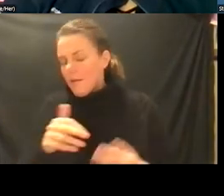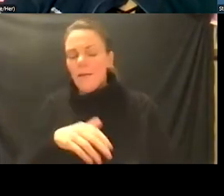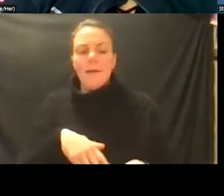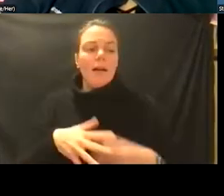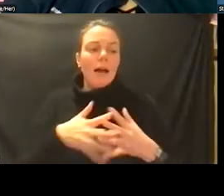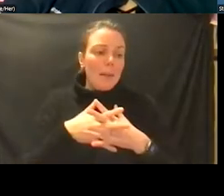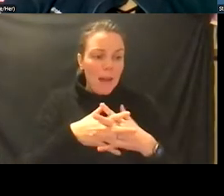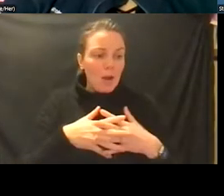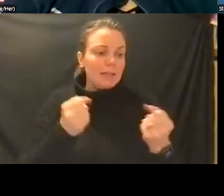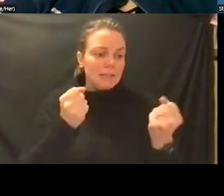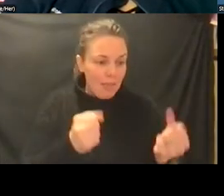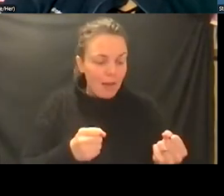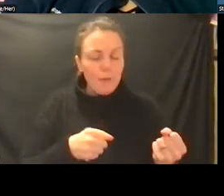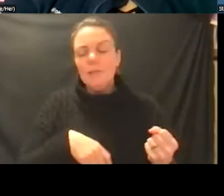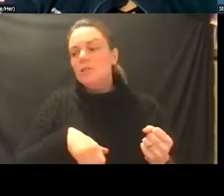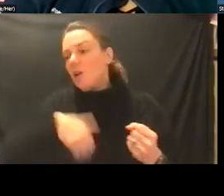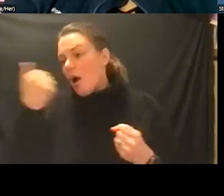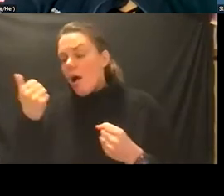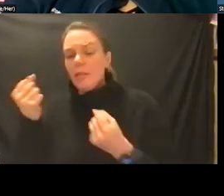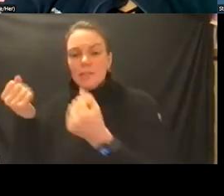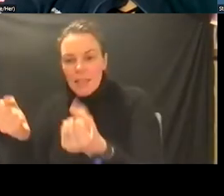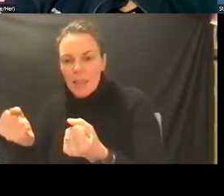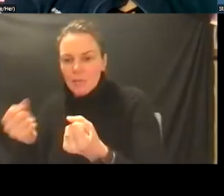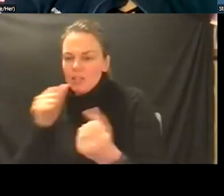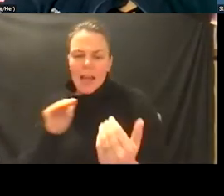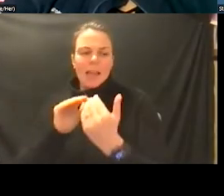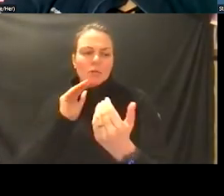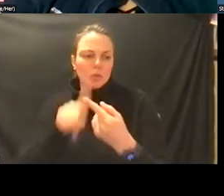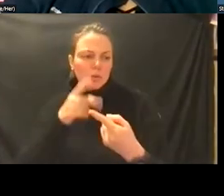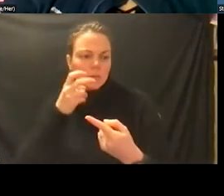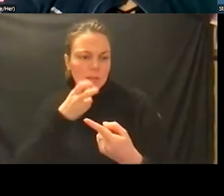languages are not like the spoken languages in those countries hopefully everybody knows that